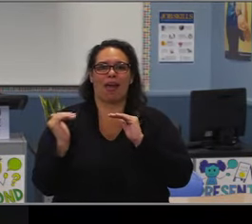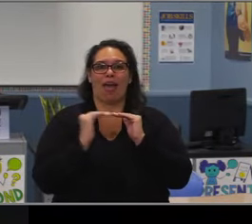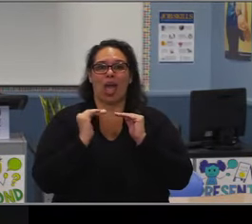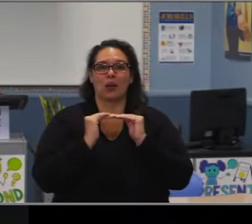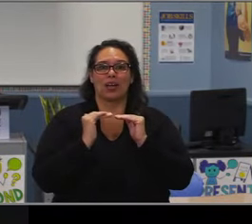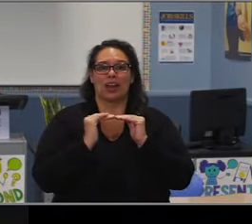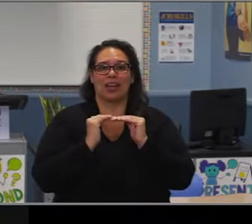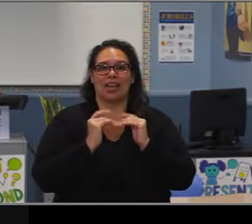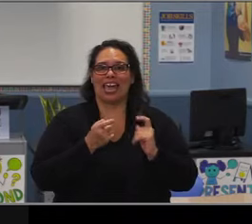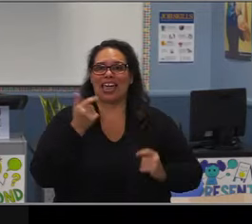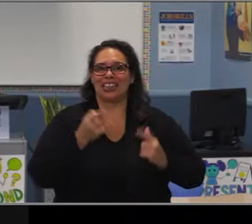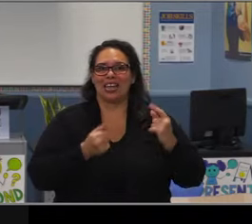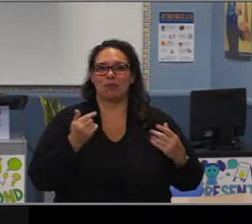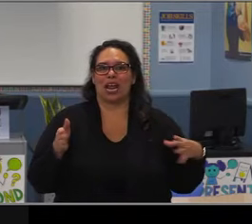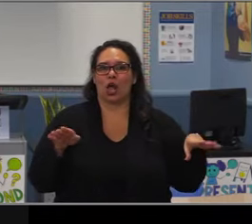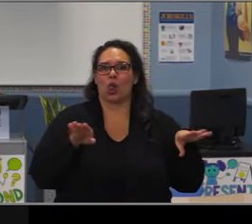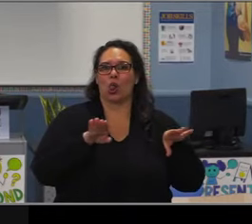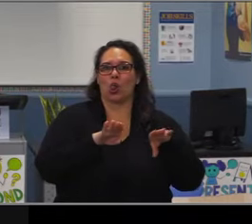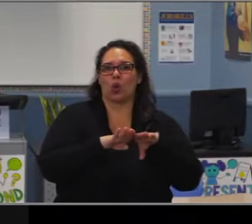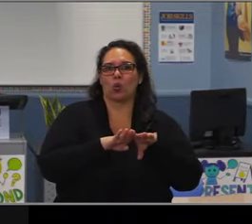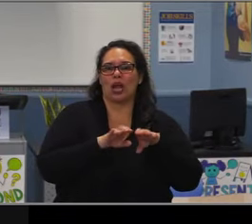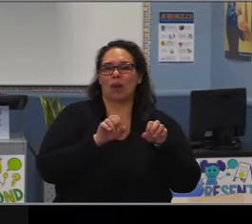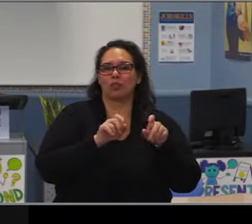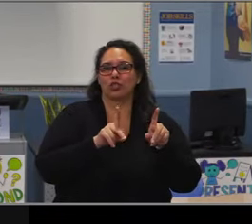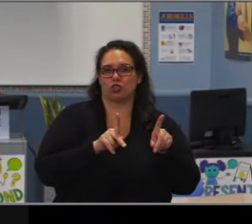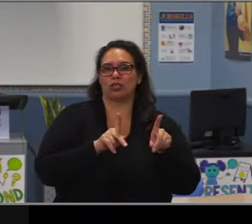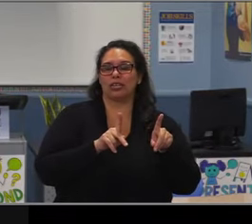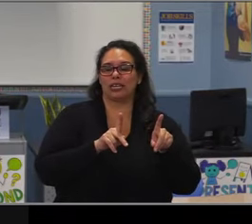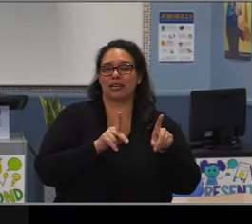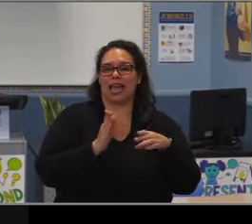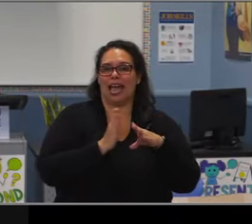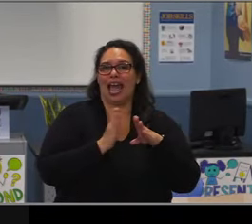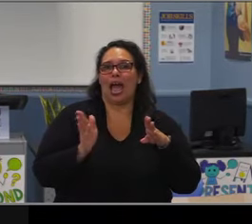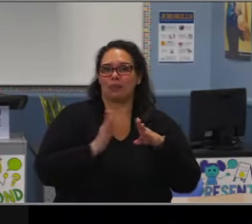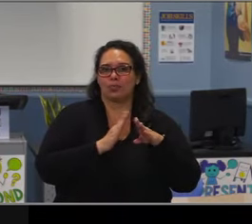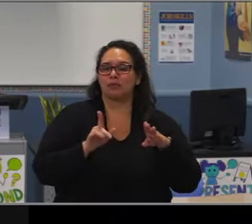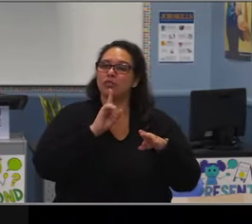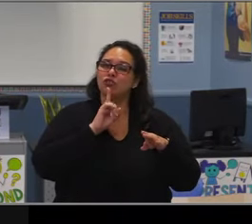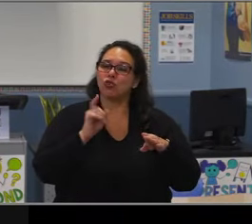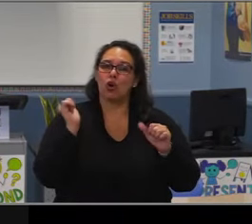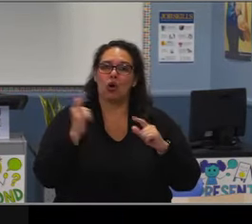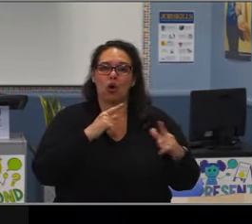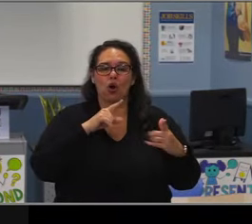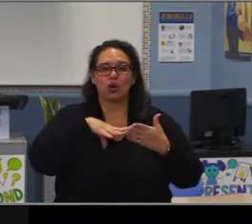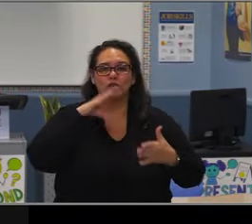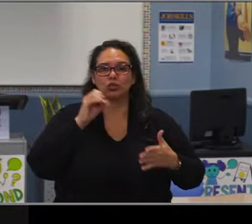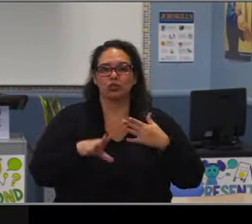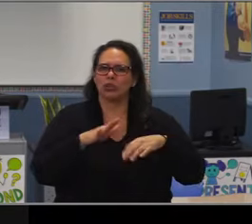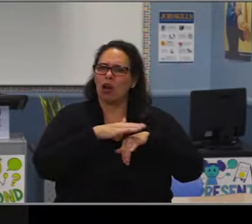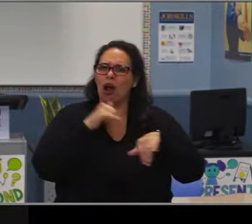While we'll miss seeing you regularly for LBUSD events, we know that you will be our number one cheerleader in the community.